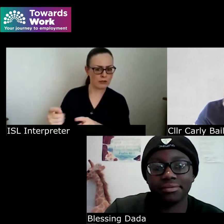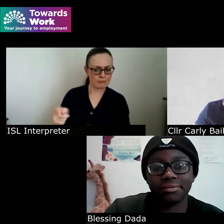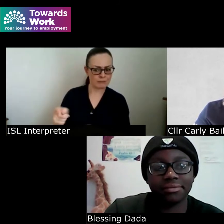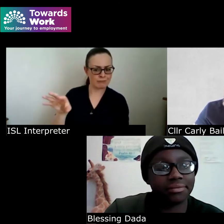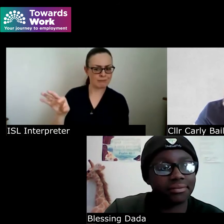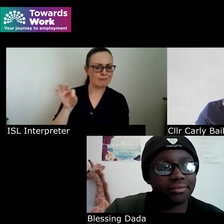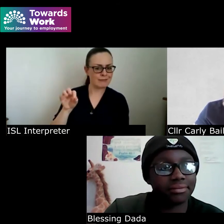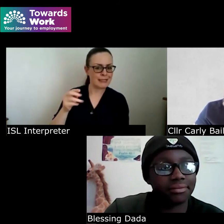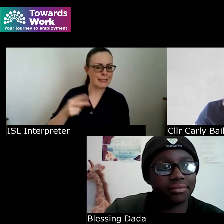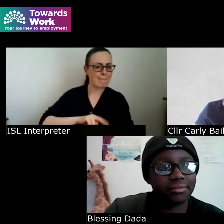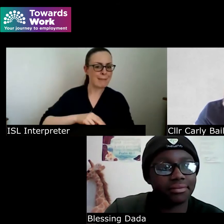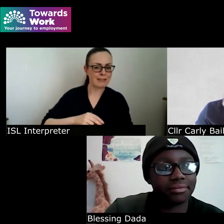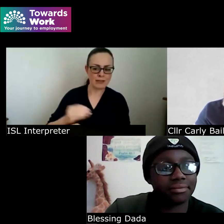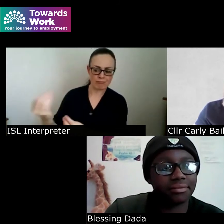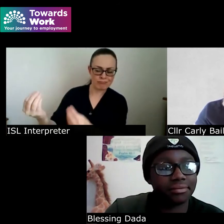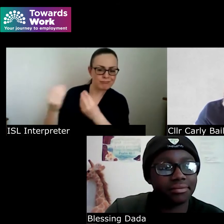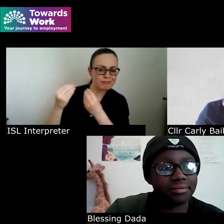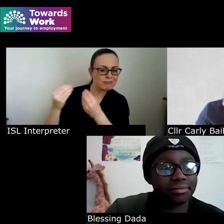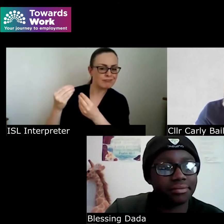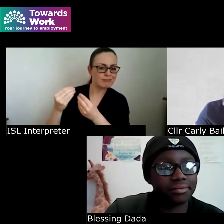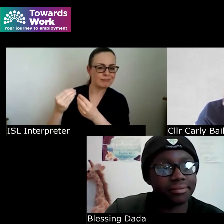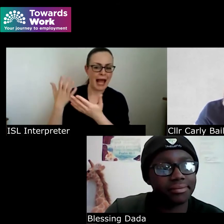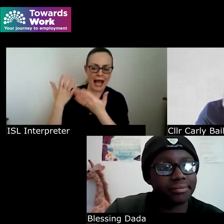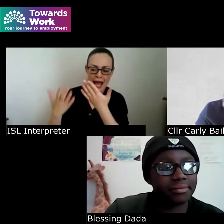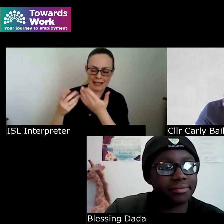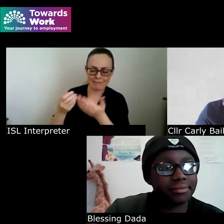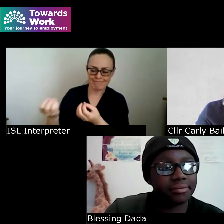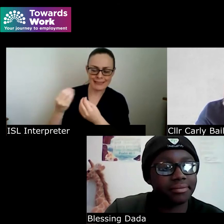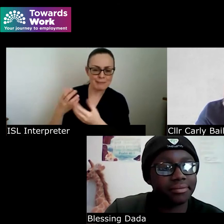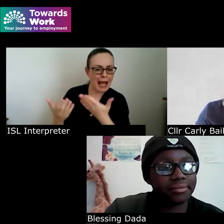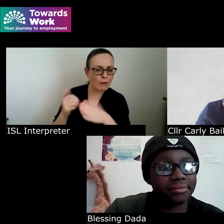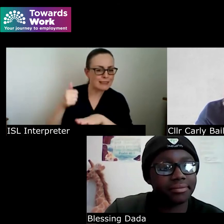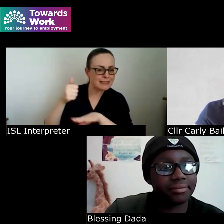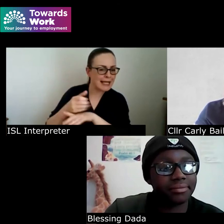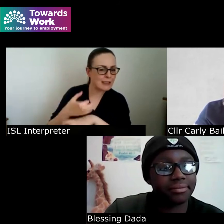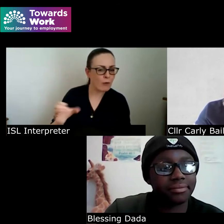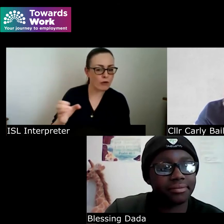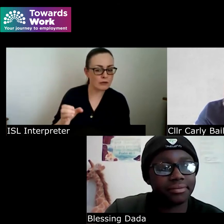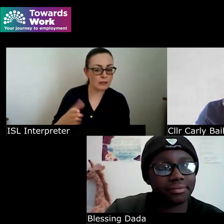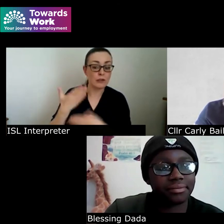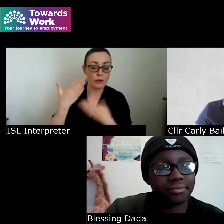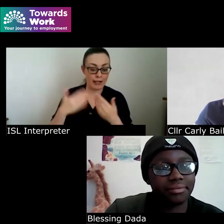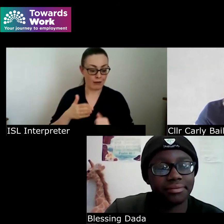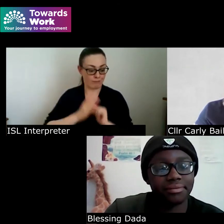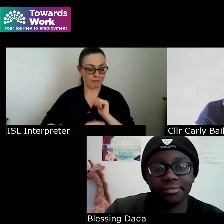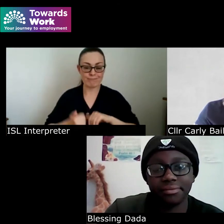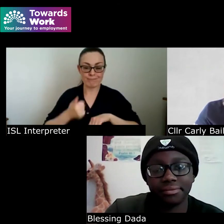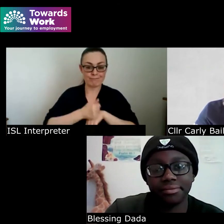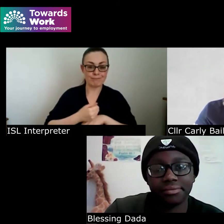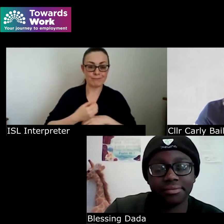her through and gave her instructions on how to set up a course I know Tracy has a course and